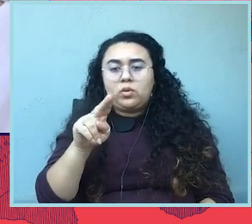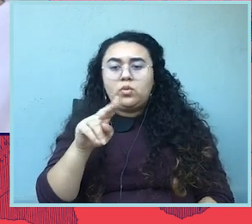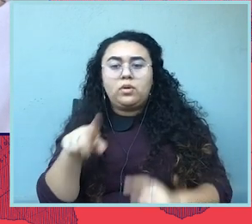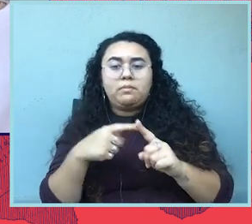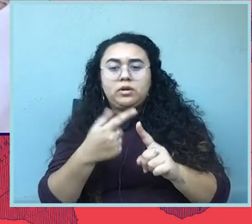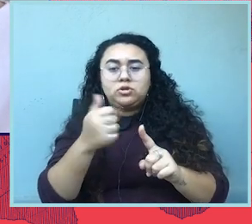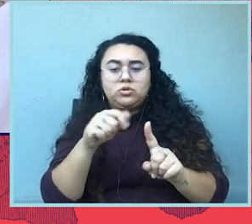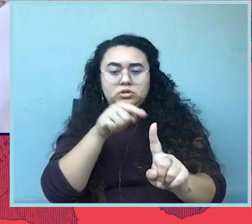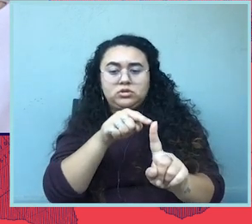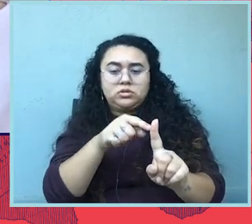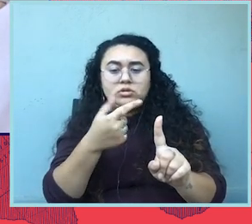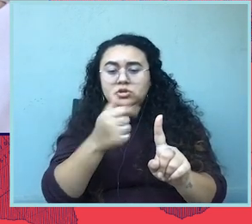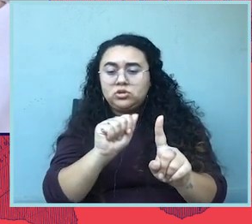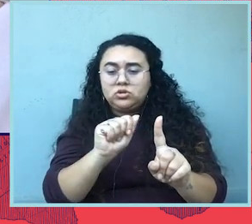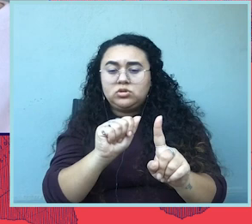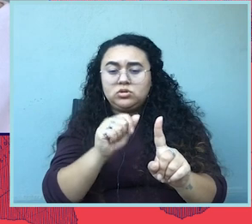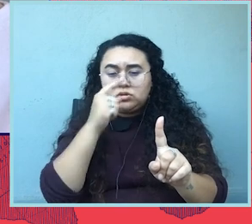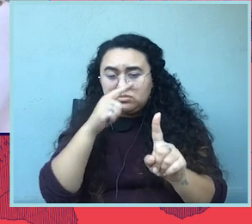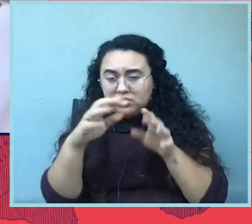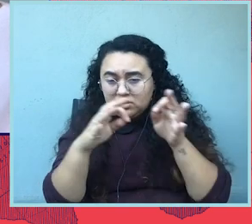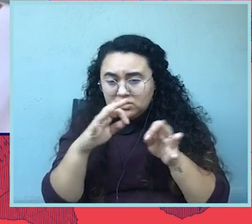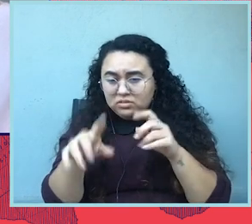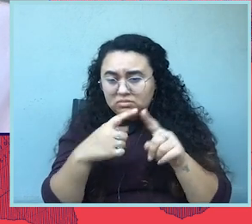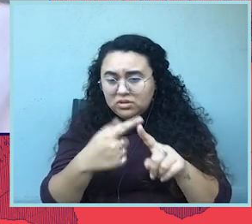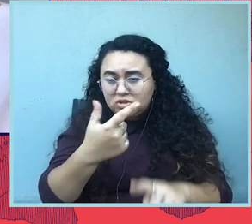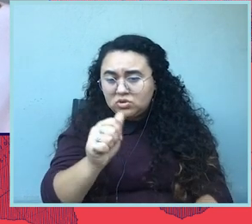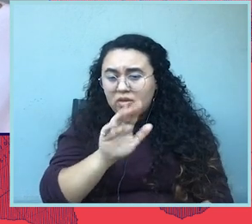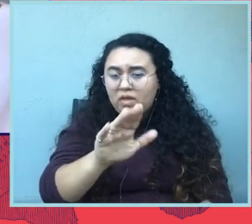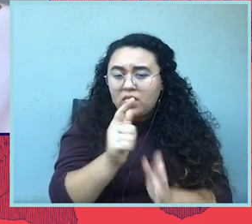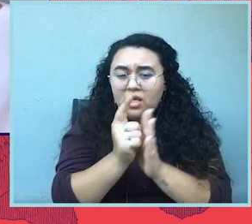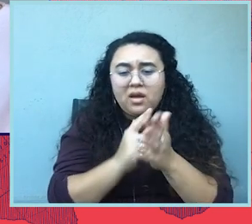and how Georgia— can you talk a little bit about how Georgia's laws make it harder for